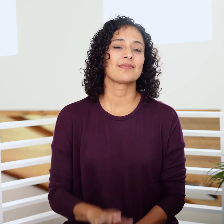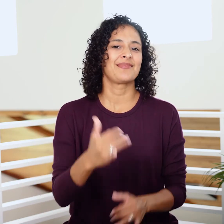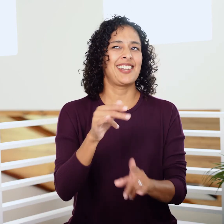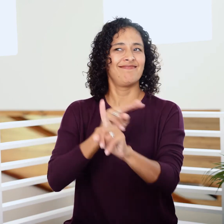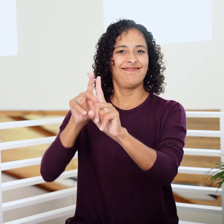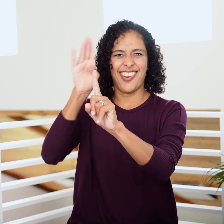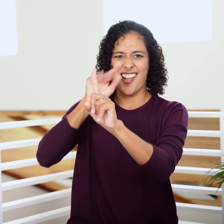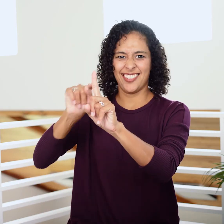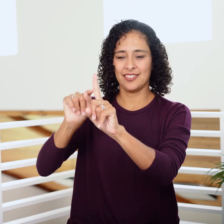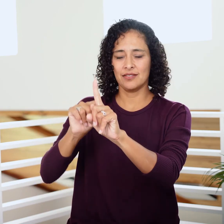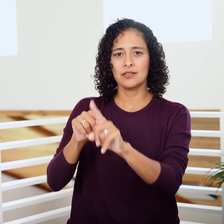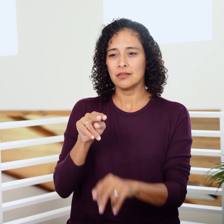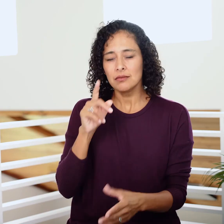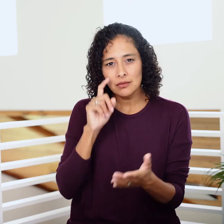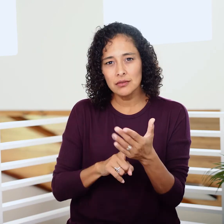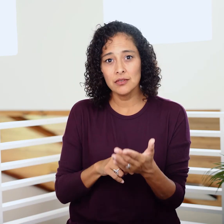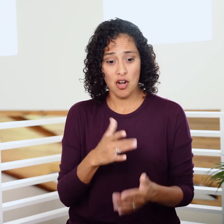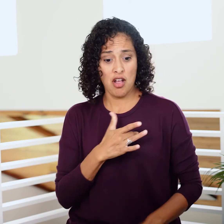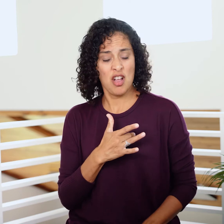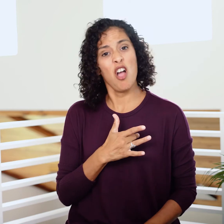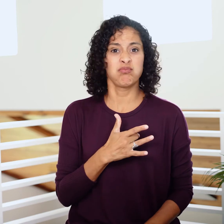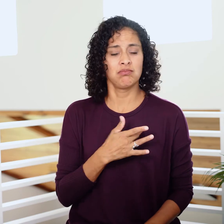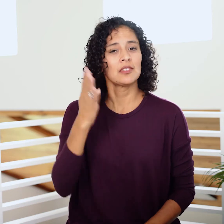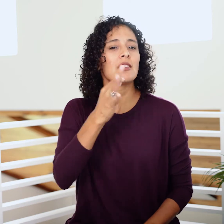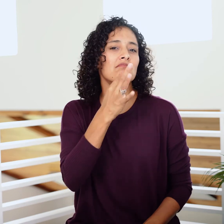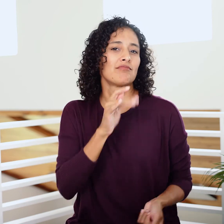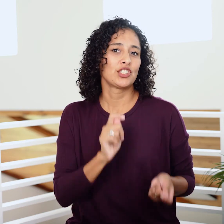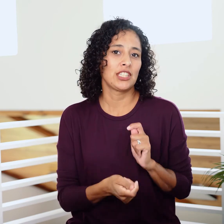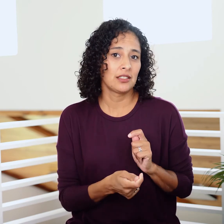The God Shot: God changes hearts,